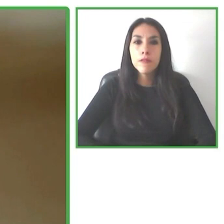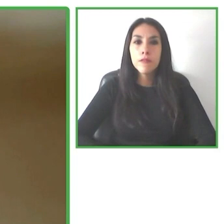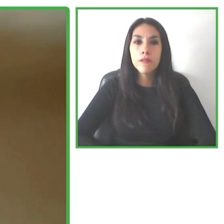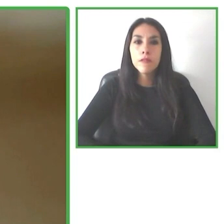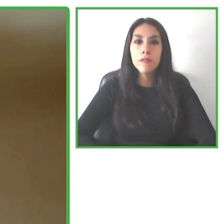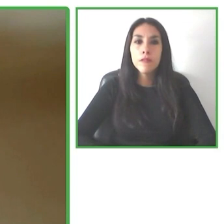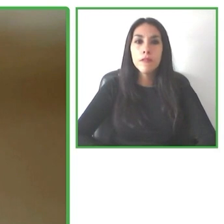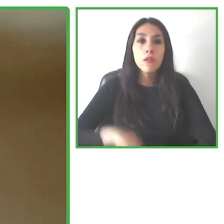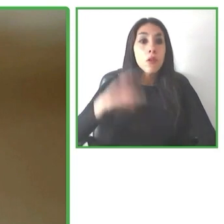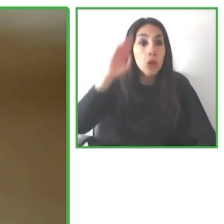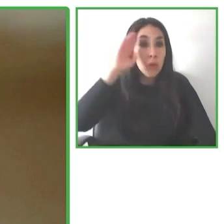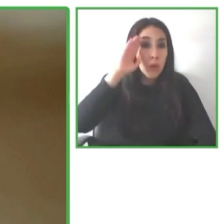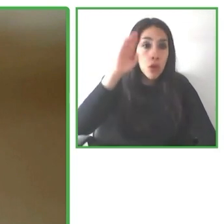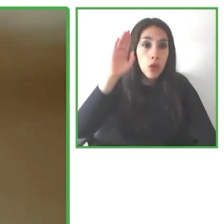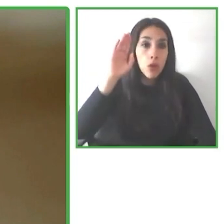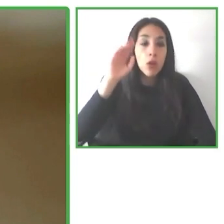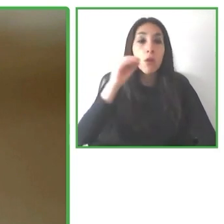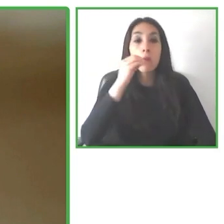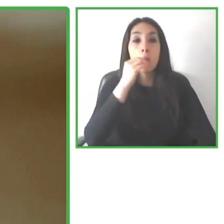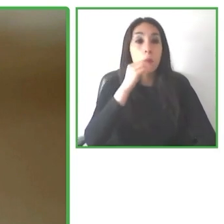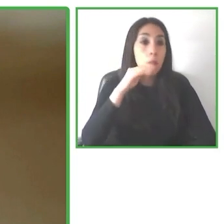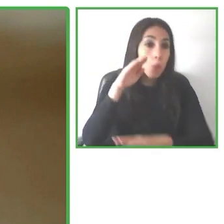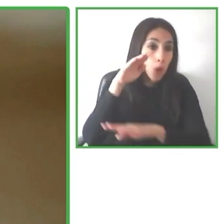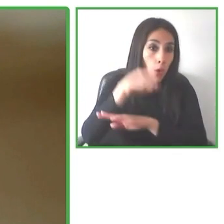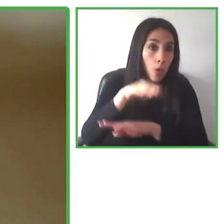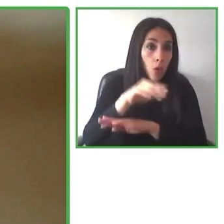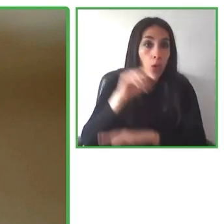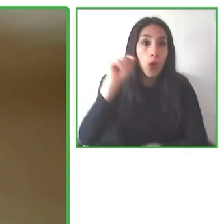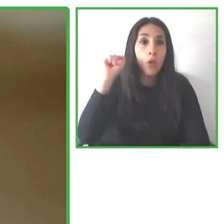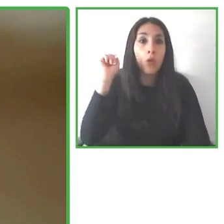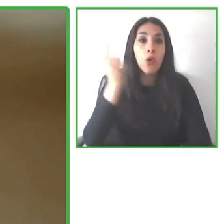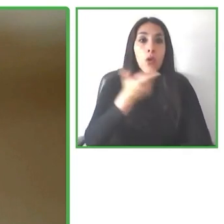Good afternoon, everyone. My name is Jesús Hernánndez Galan.